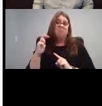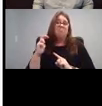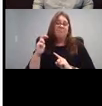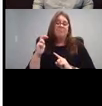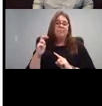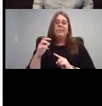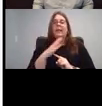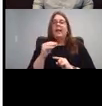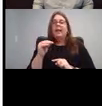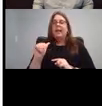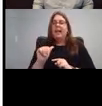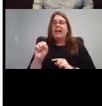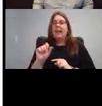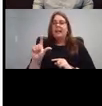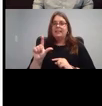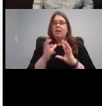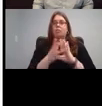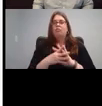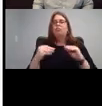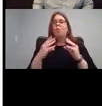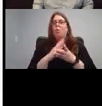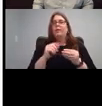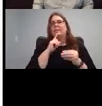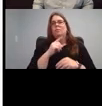And their ASL stories directory is very cool. It has a